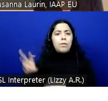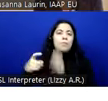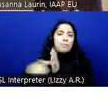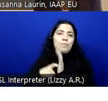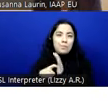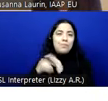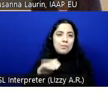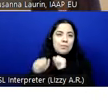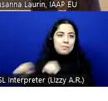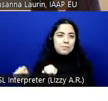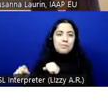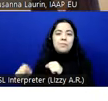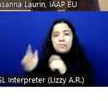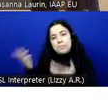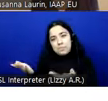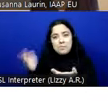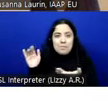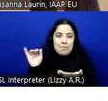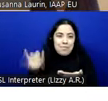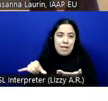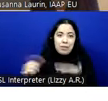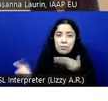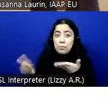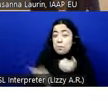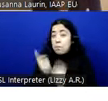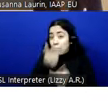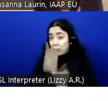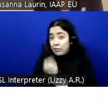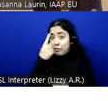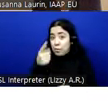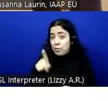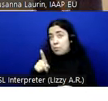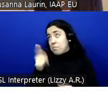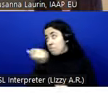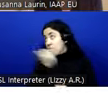This is what, of course, probably the most interesting for any developer, designer or